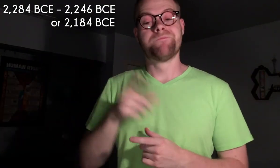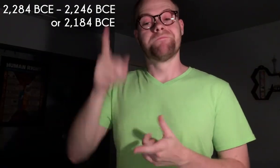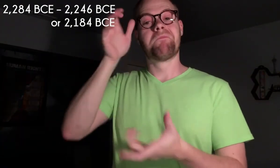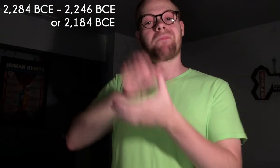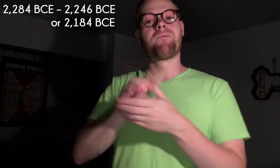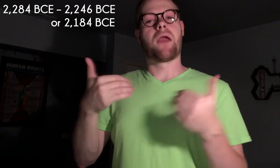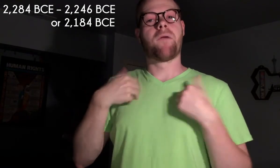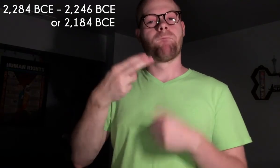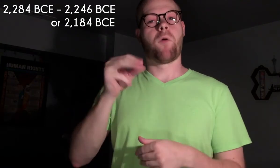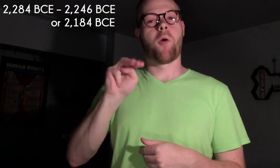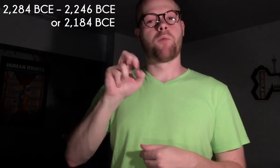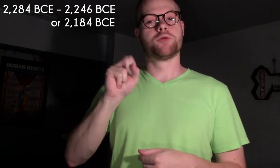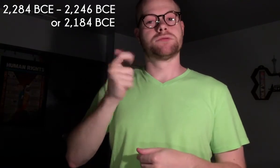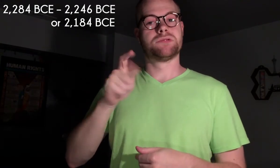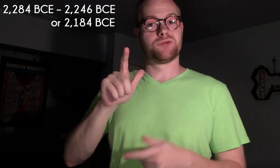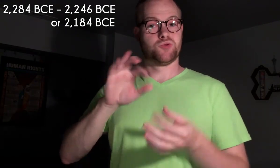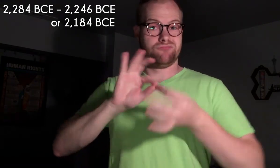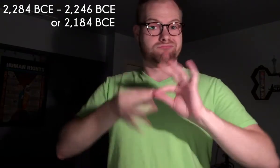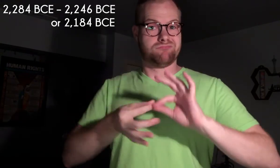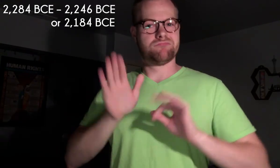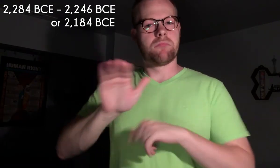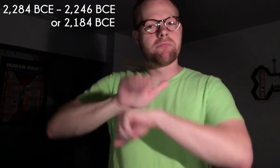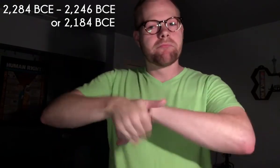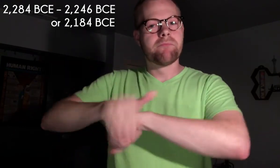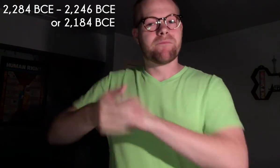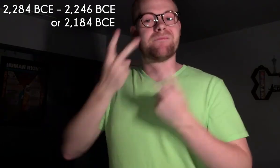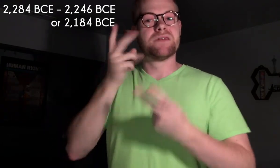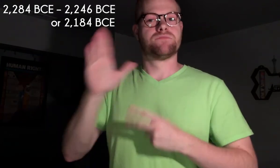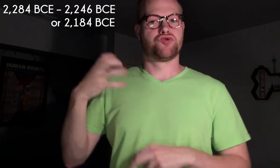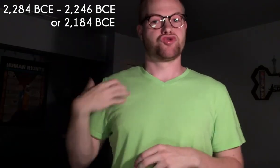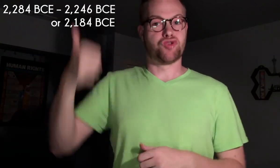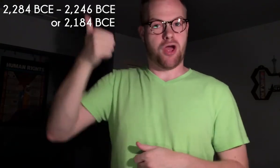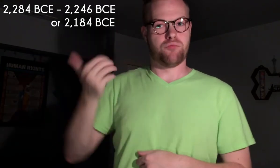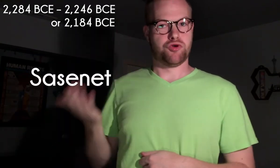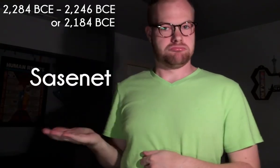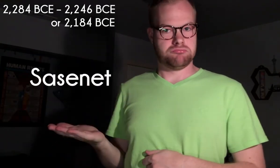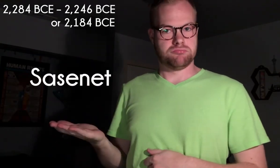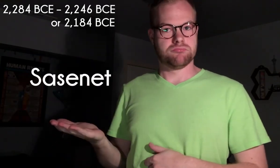is believed to have had a homosexual interpretation around nocturnal visits to his General Sasenet.